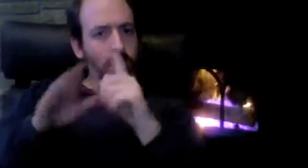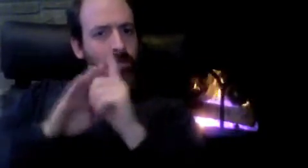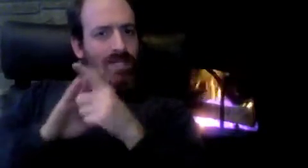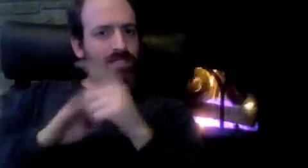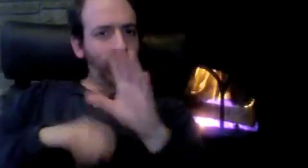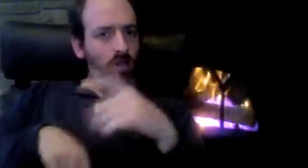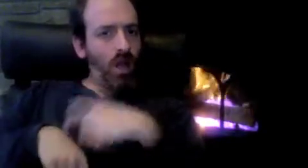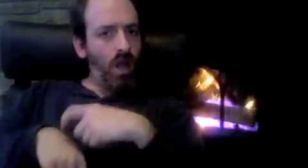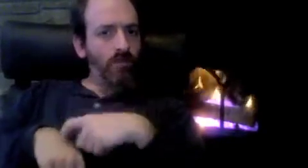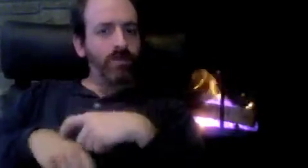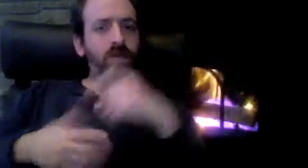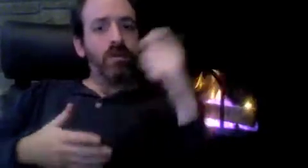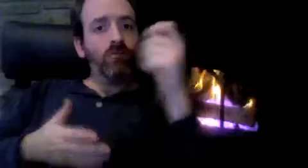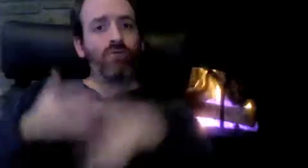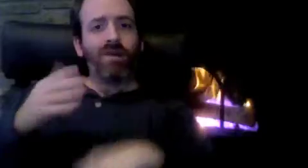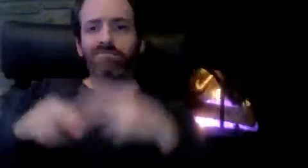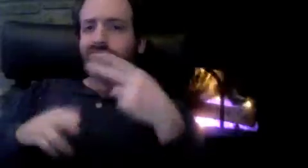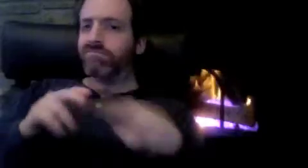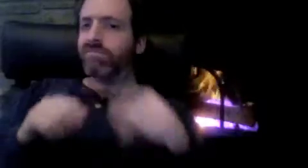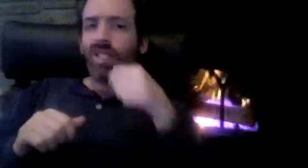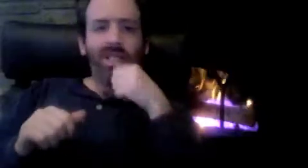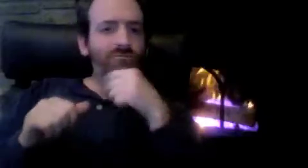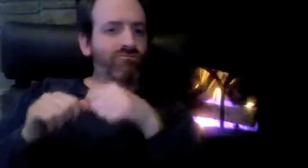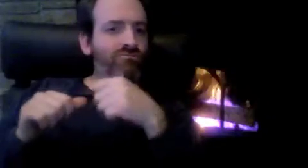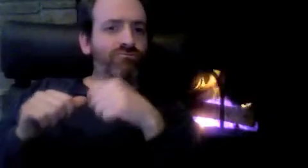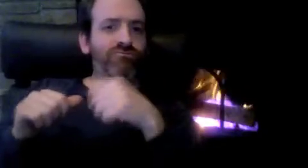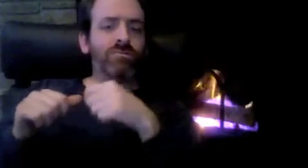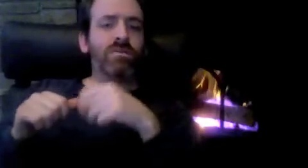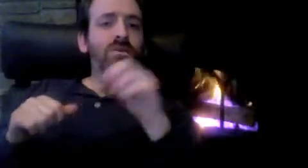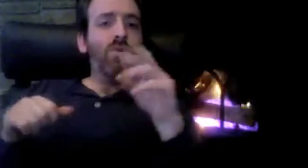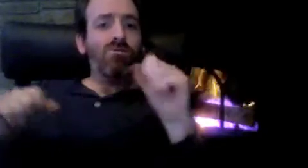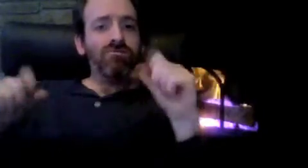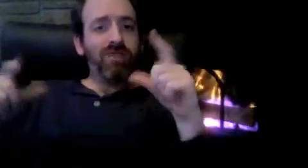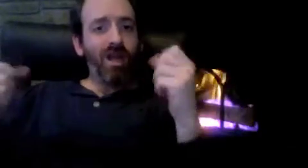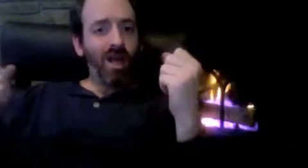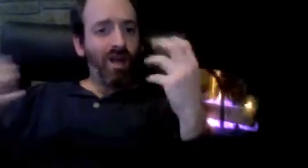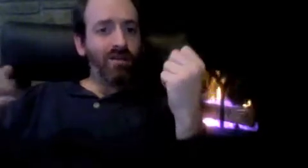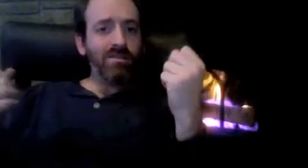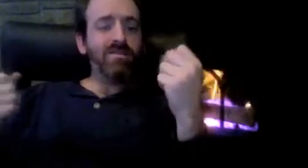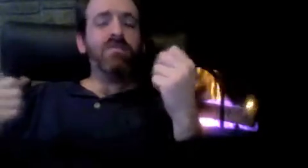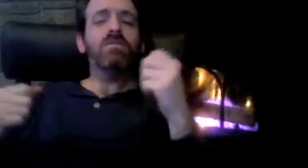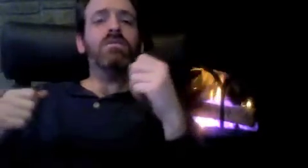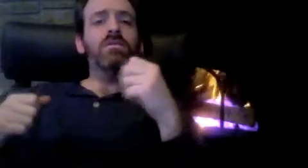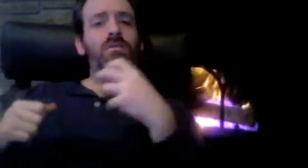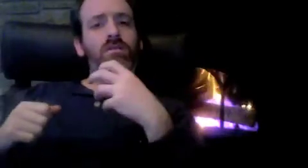I'd like you to make a few minutes of your time to write a letter or make a video comment